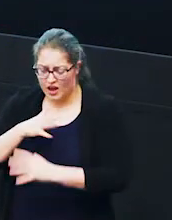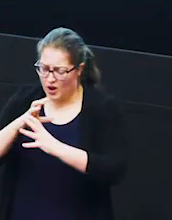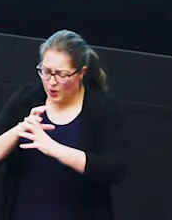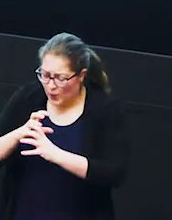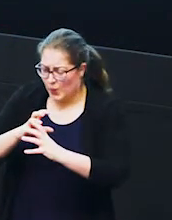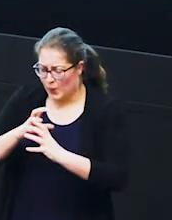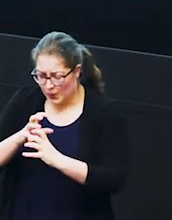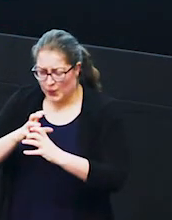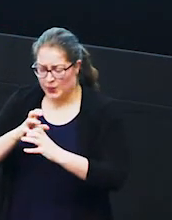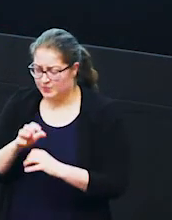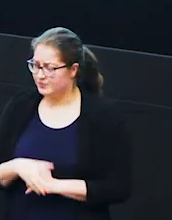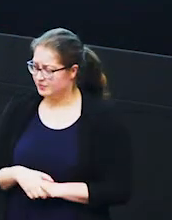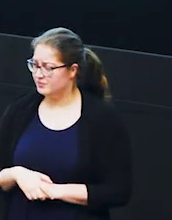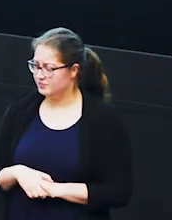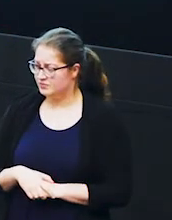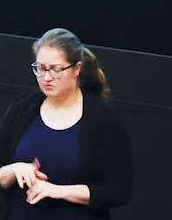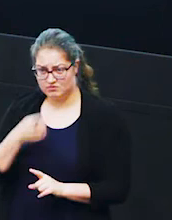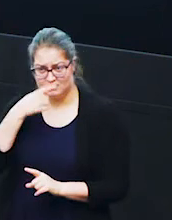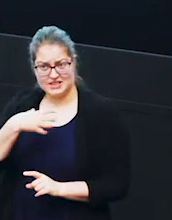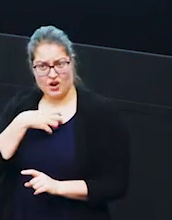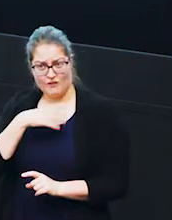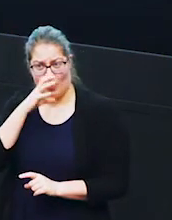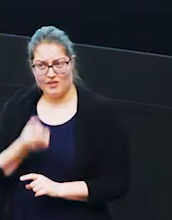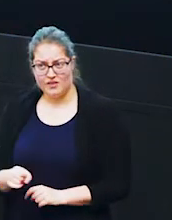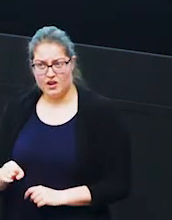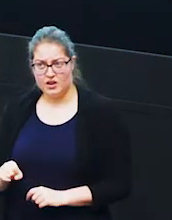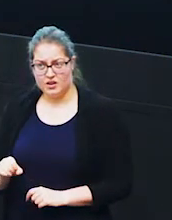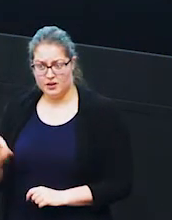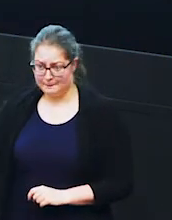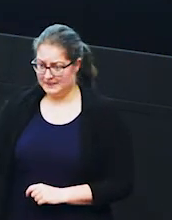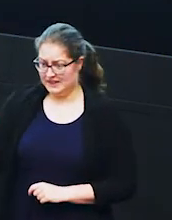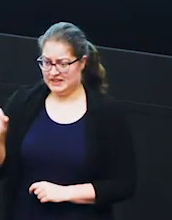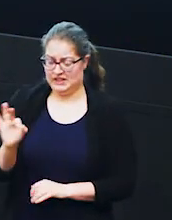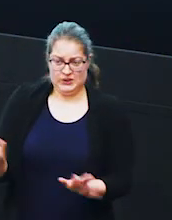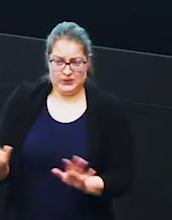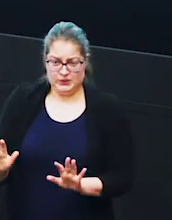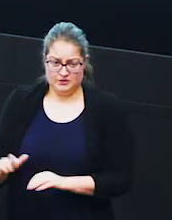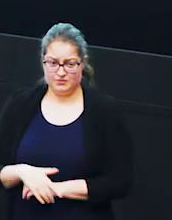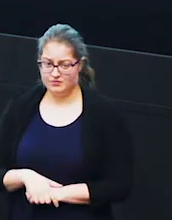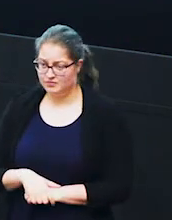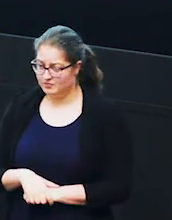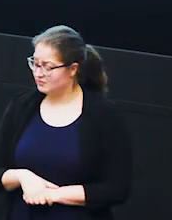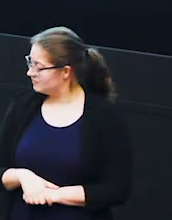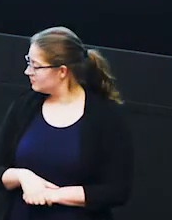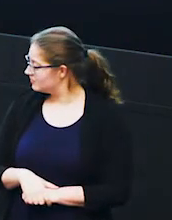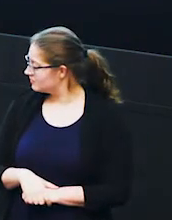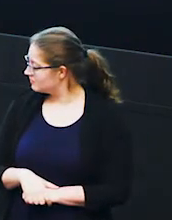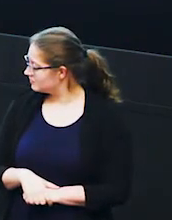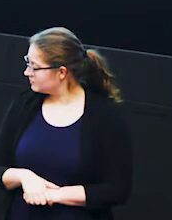so it's quite uh quite scary for an elephant um to have to have bees nearby um and we can use